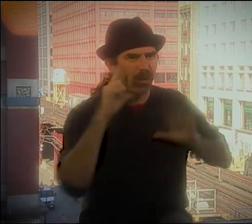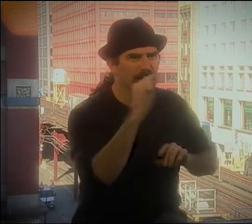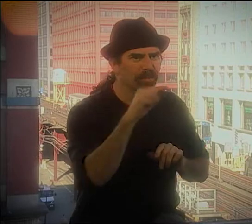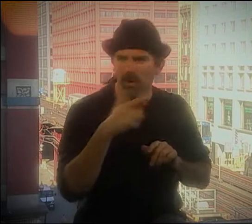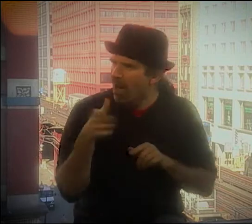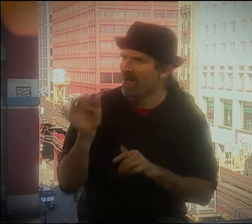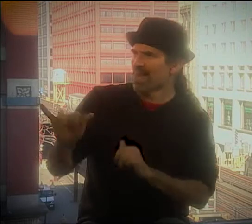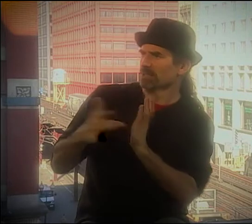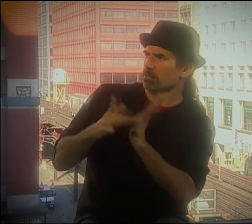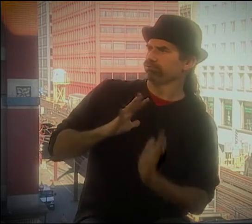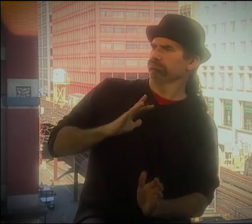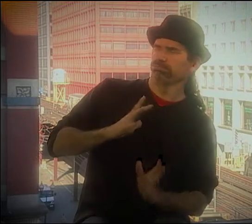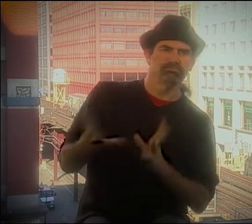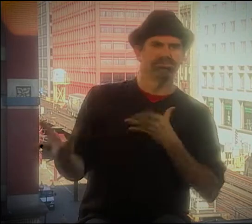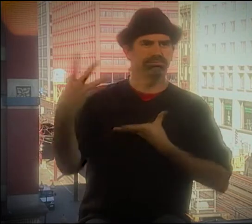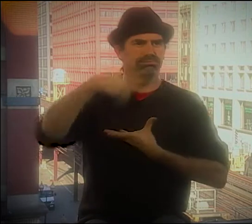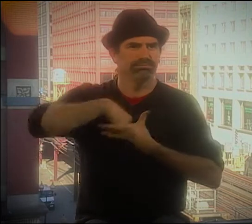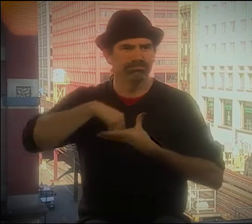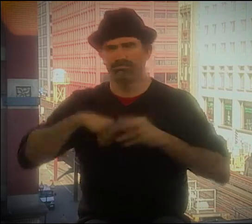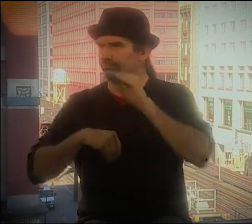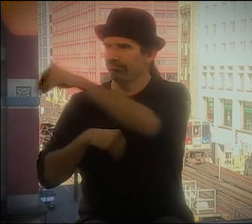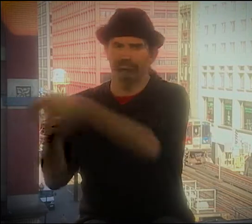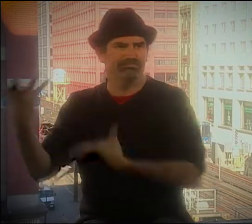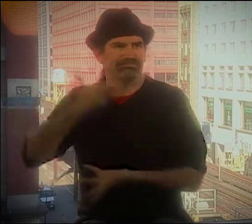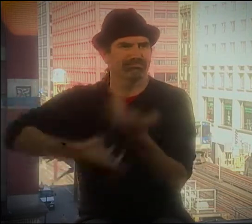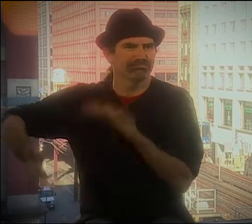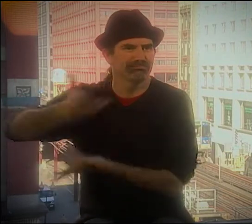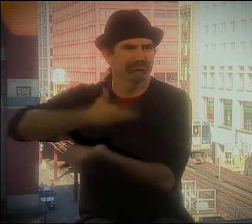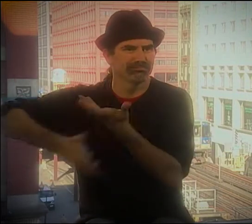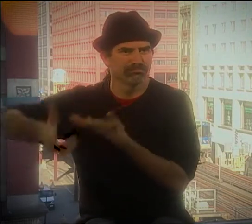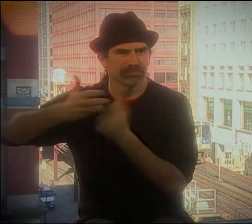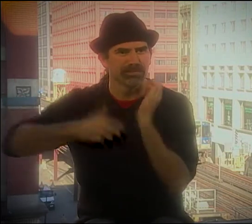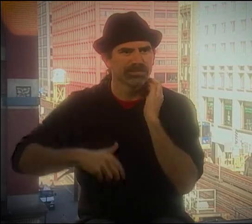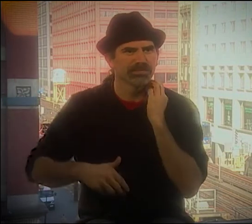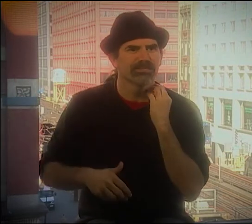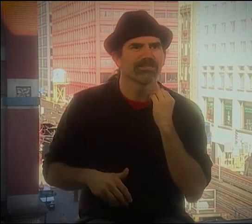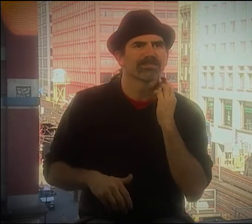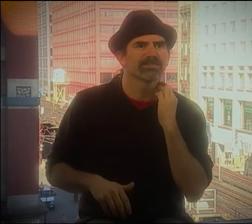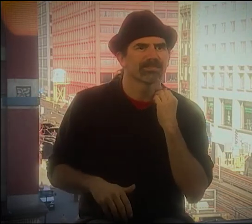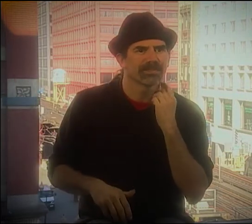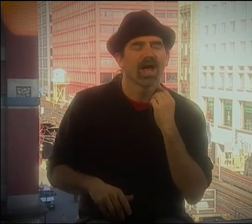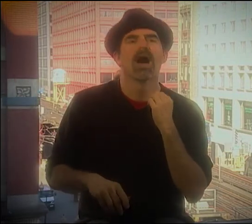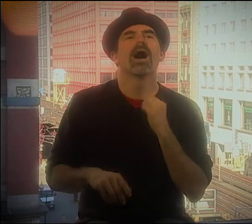LANGUAGE AND DIFFERENT TECHNIQUES AND ALL THIS KIND OF STUFF. I THOUGHT, "THAT WAS A GREAT TECHNIQUE AND HOW TO BE ABLE